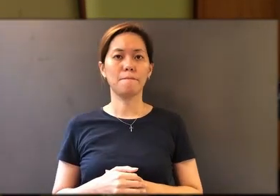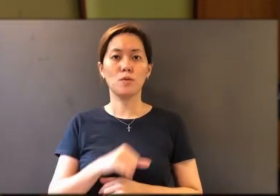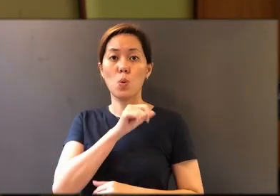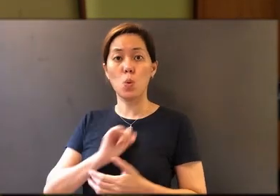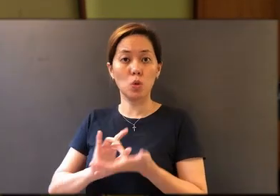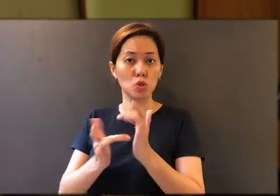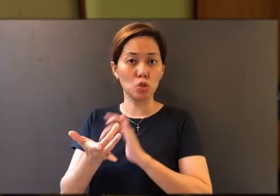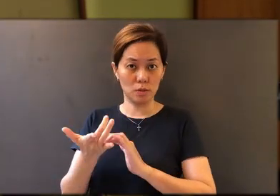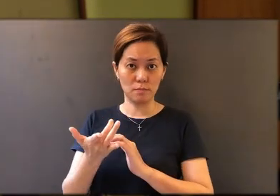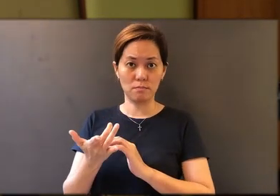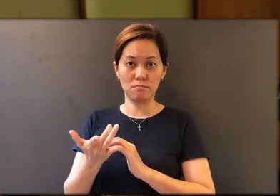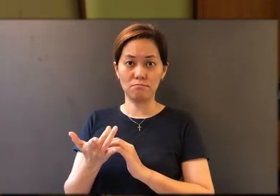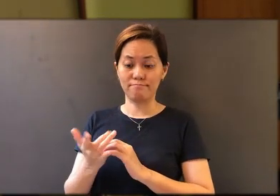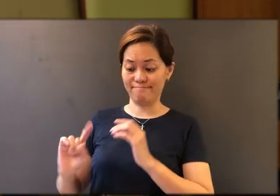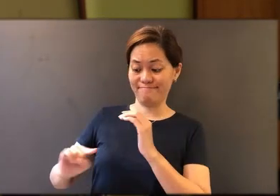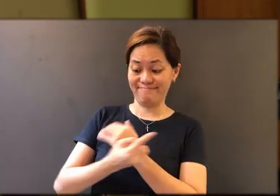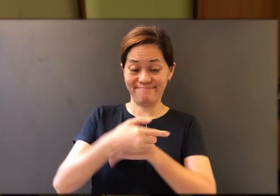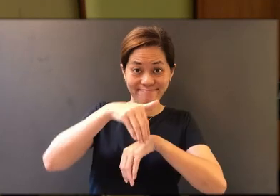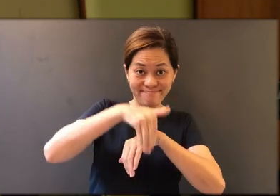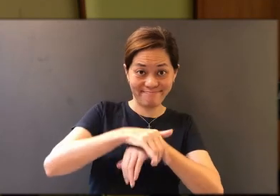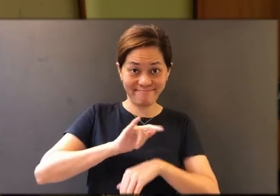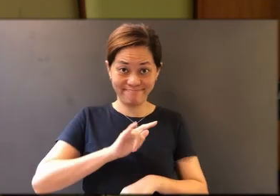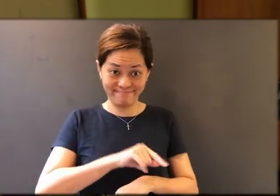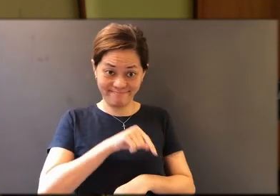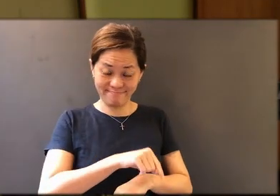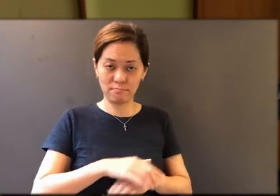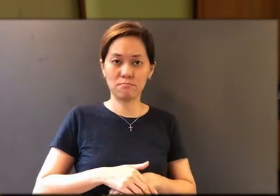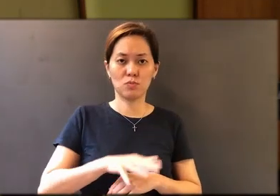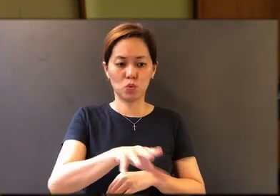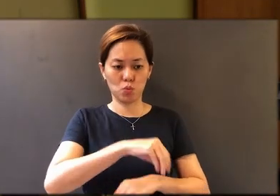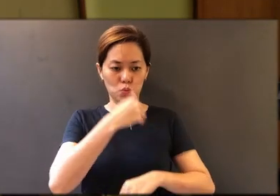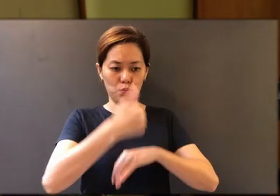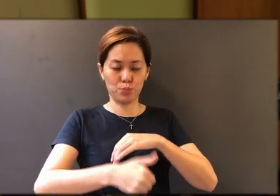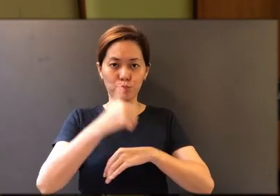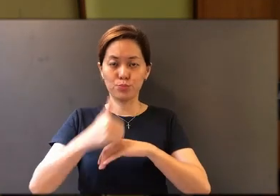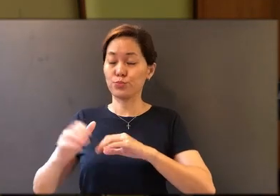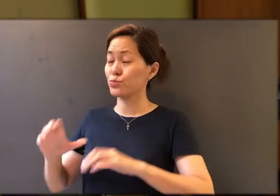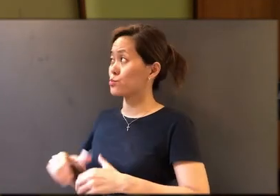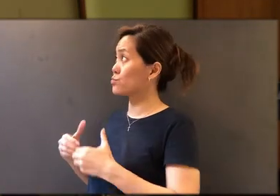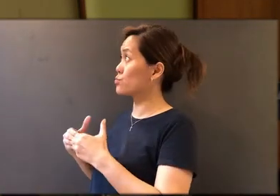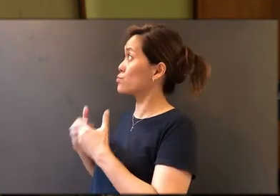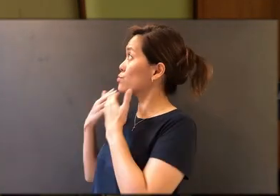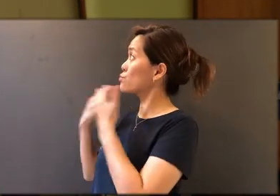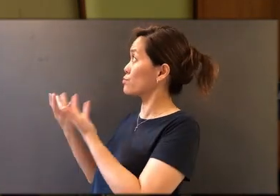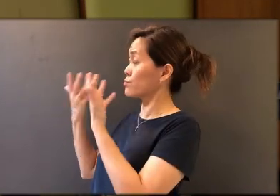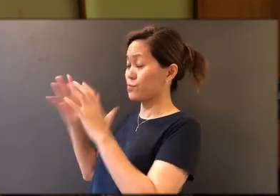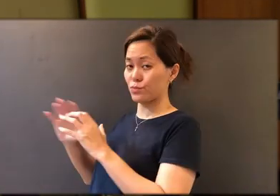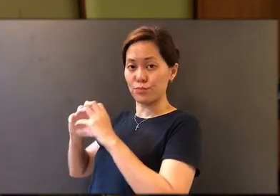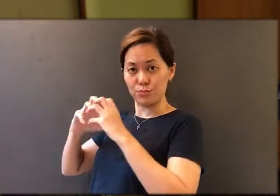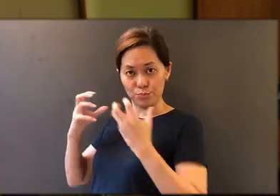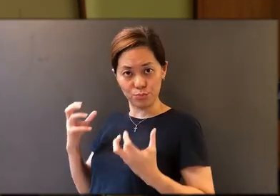"The Lord Jesus, on the night He was betrayed, took bread, and when He had given thanks, He broke it and said,